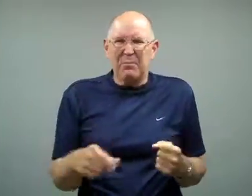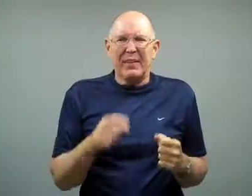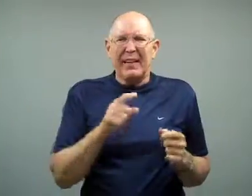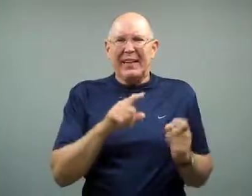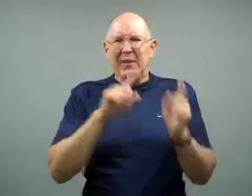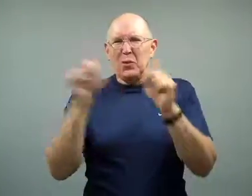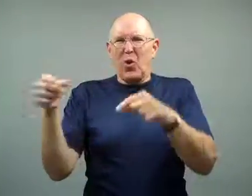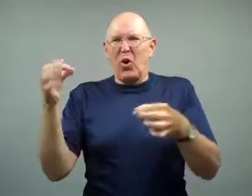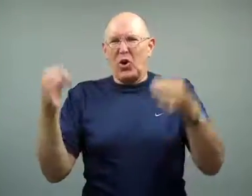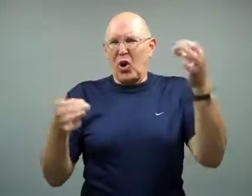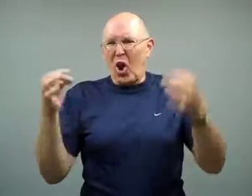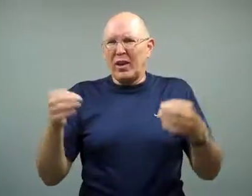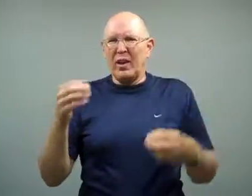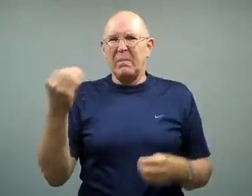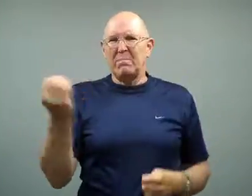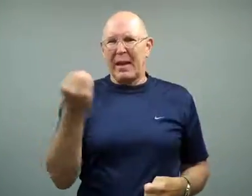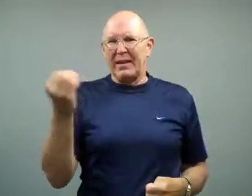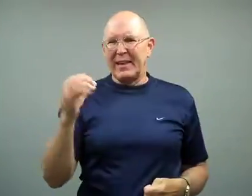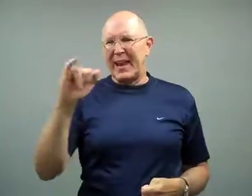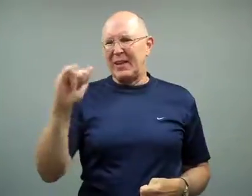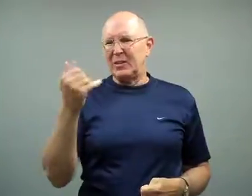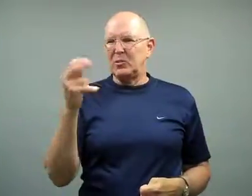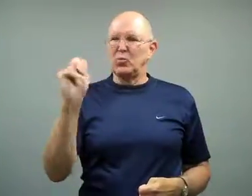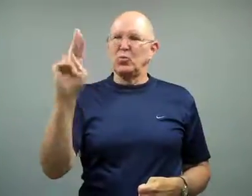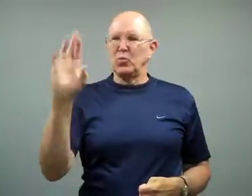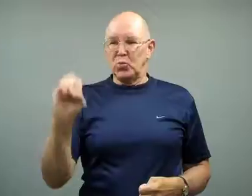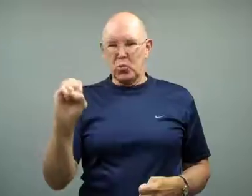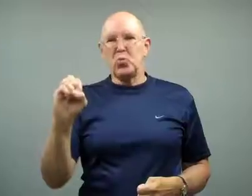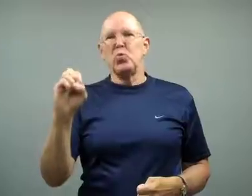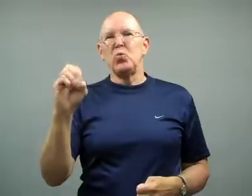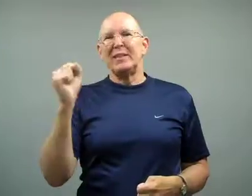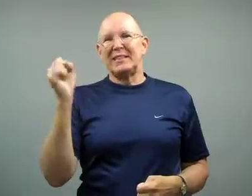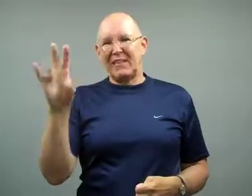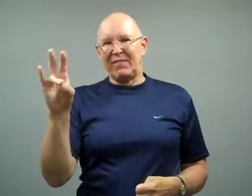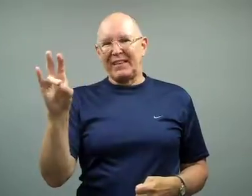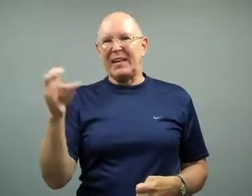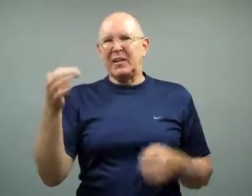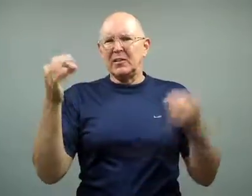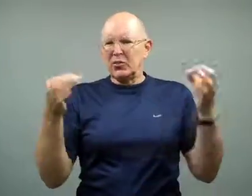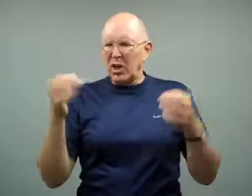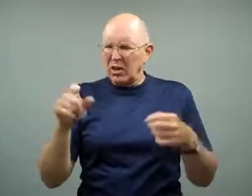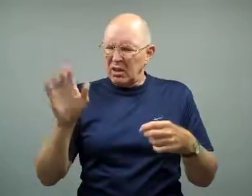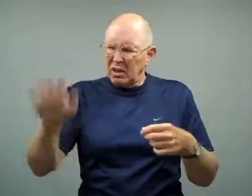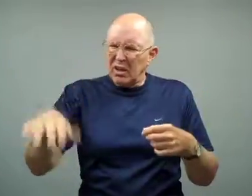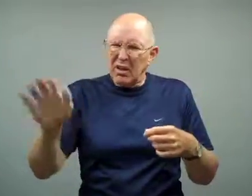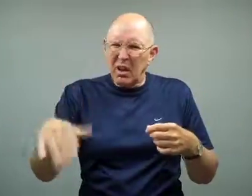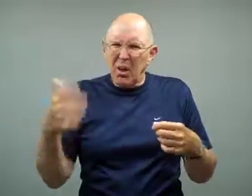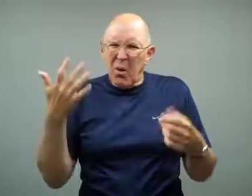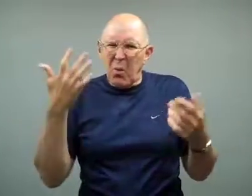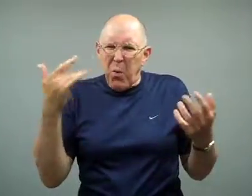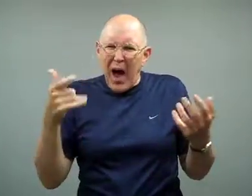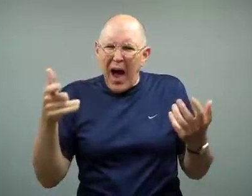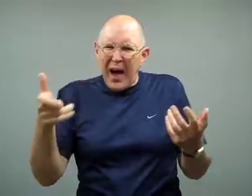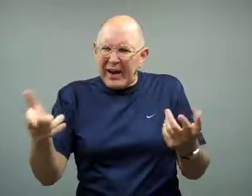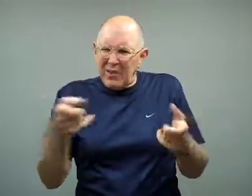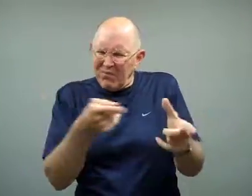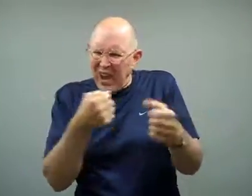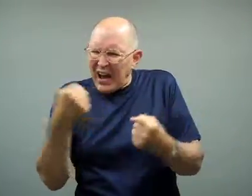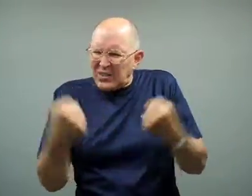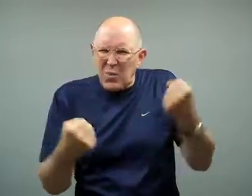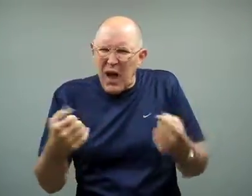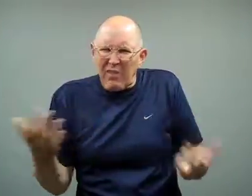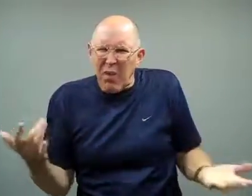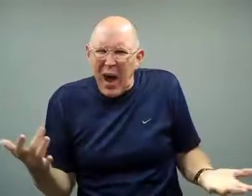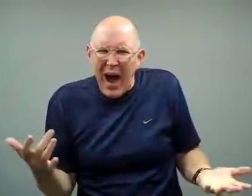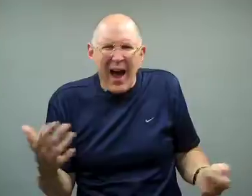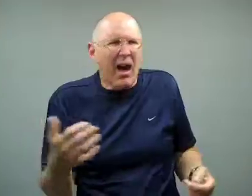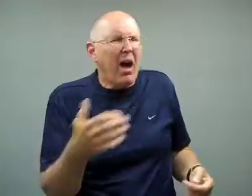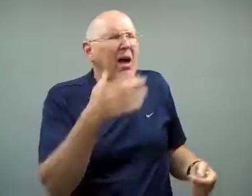He went to court on Monday, June 17.